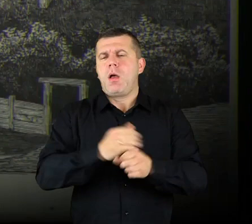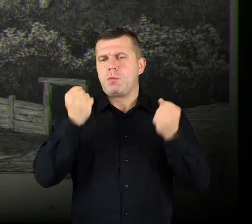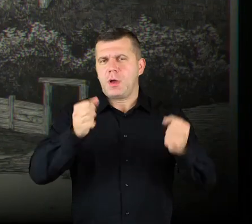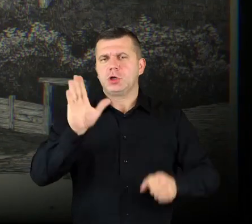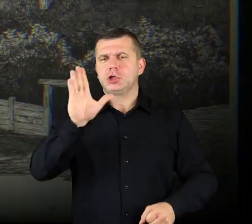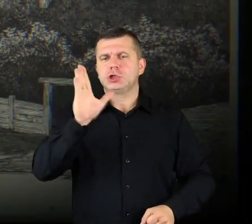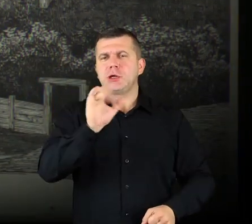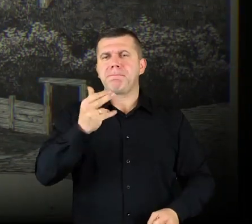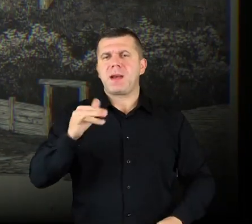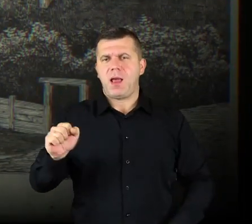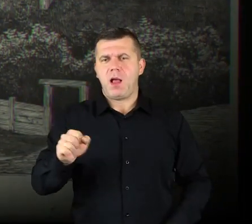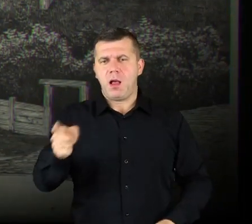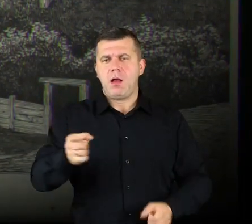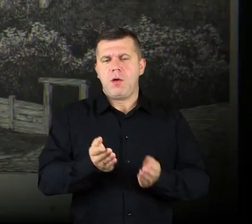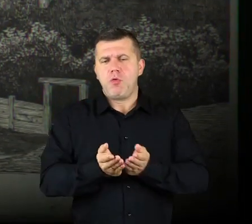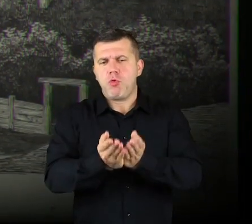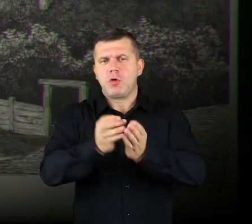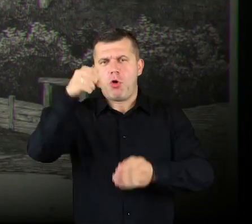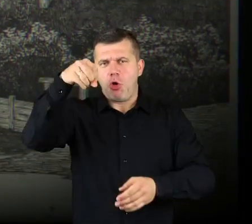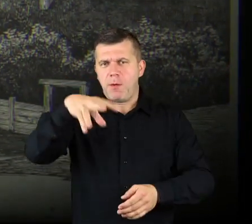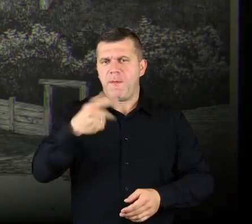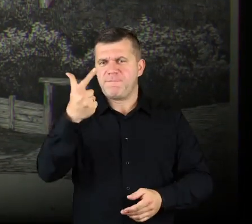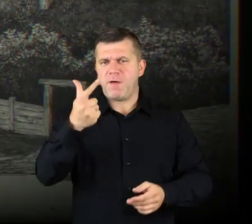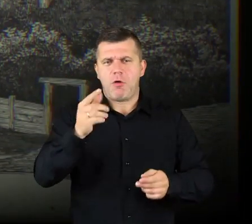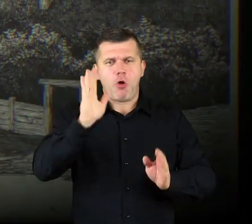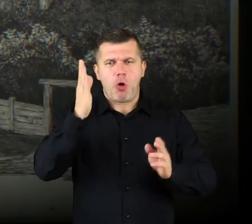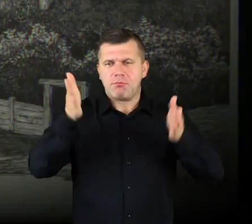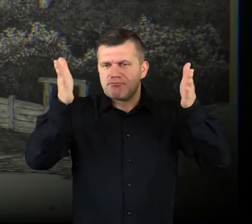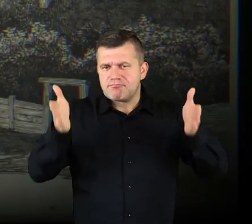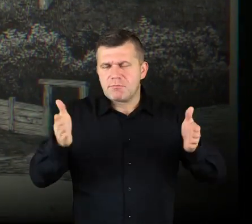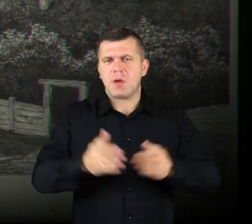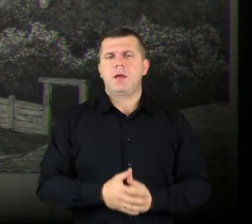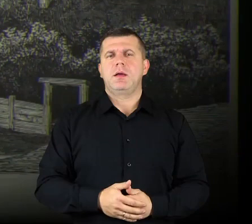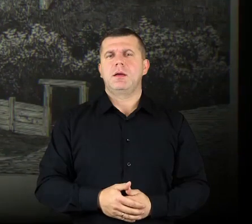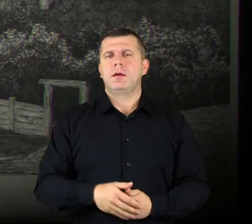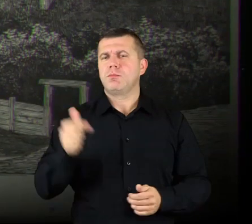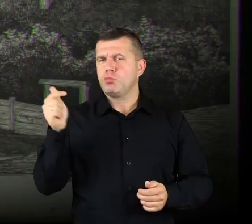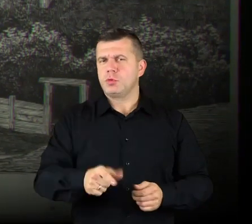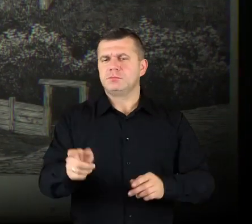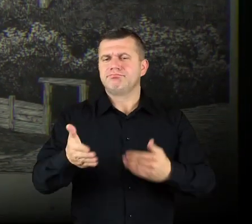The “buda” was lightened with two bull’s-eyes; next to it there had to be